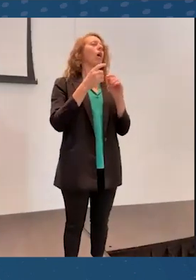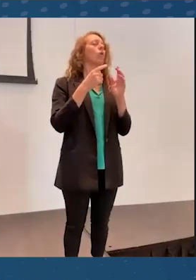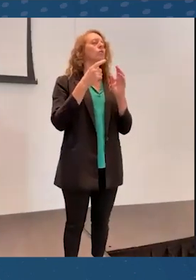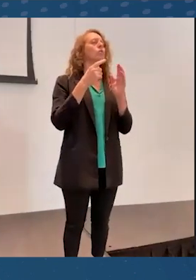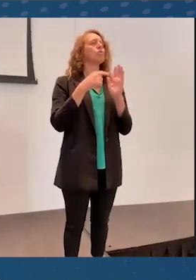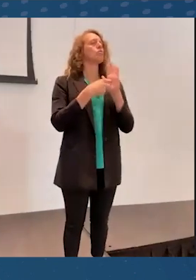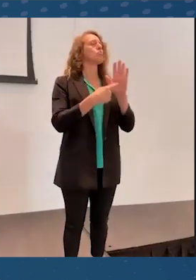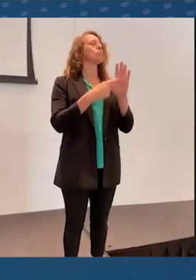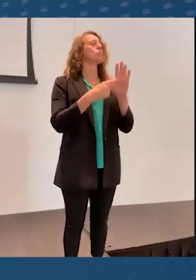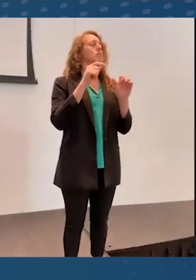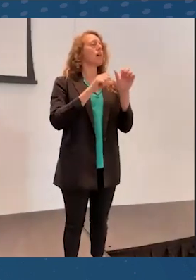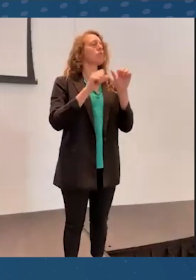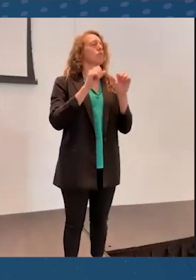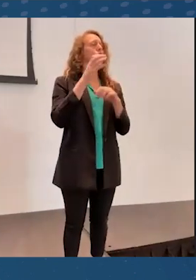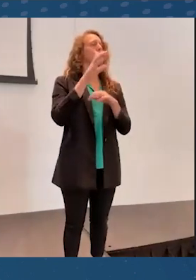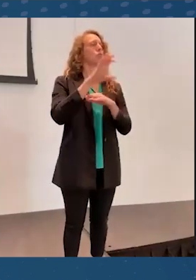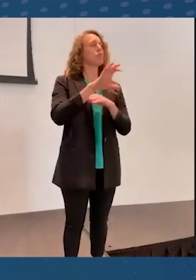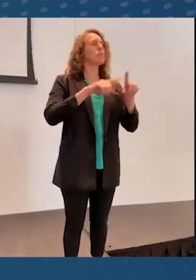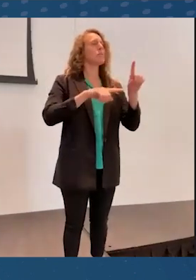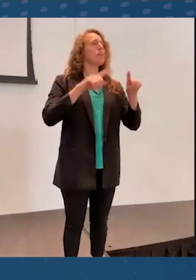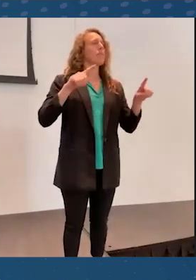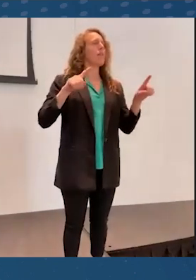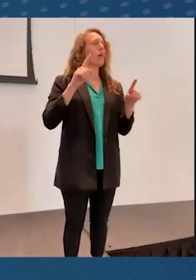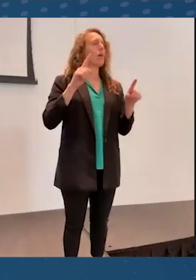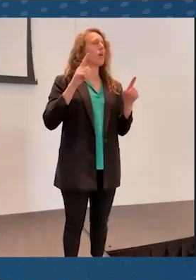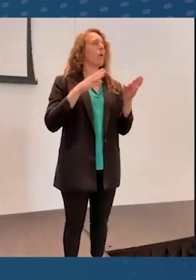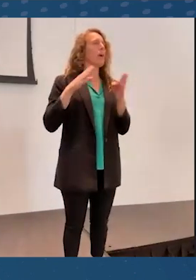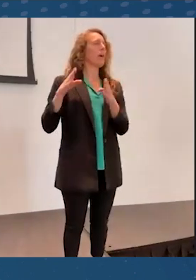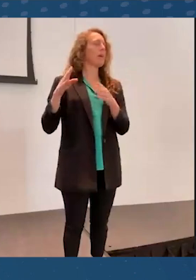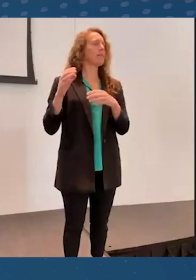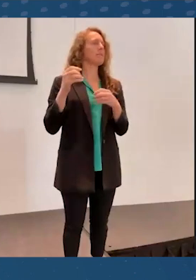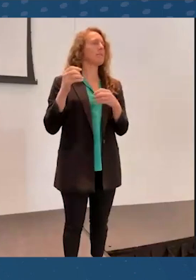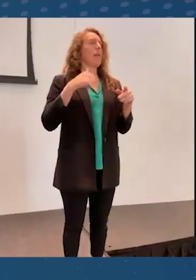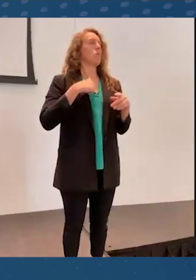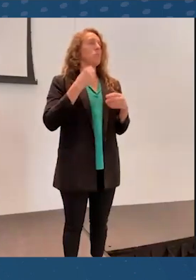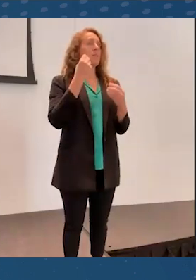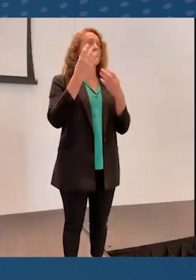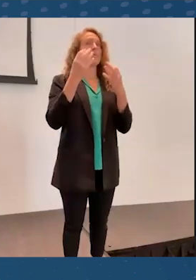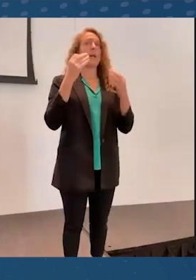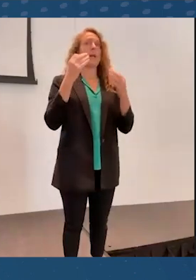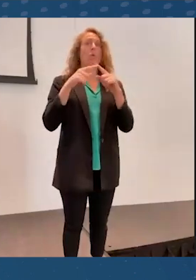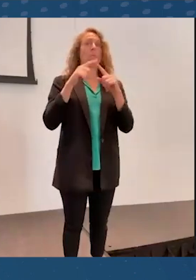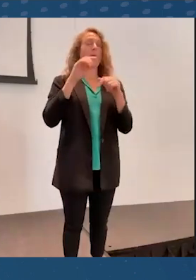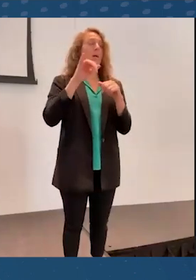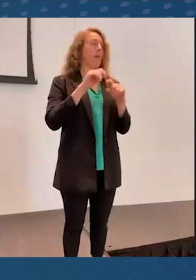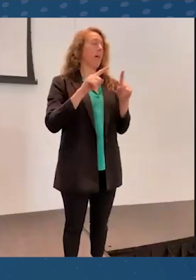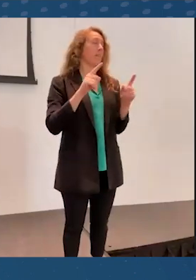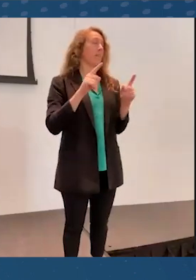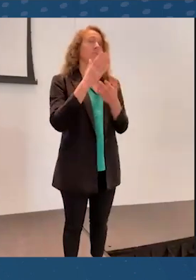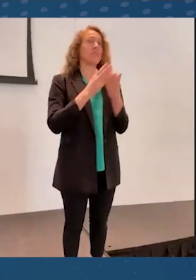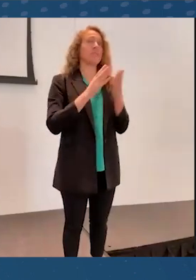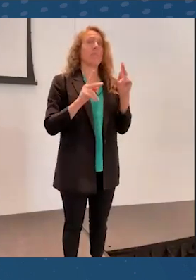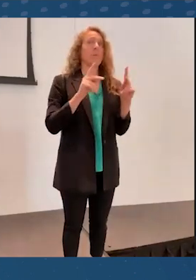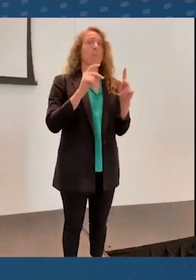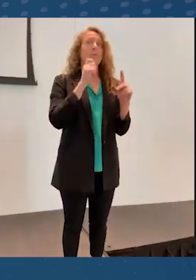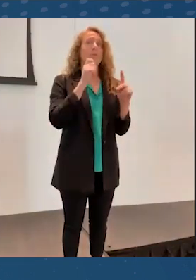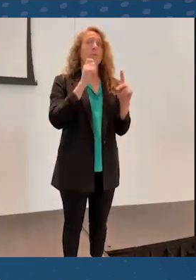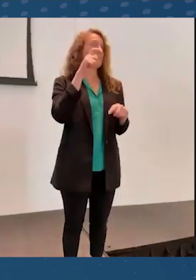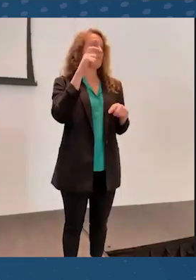allows me to tell you all about that. And what most people wouldn't necessarily notice, even if they were in person and I